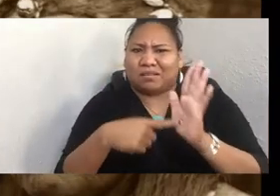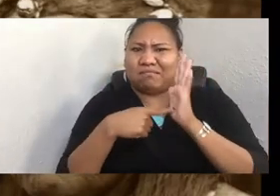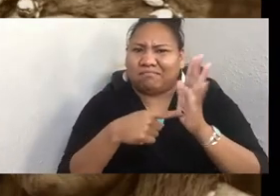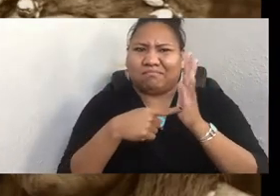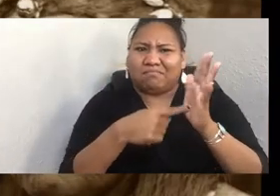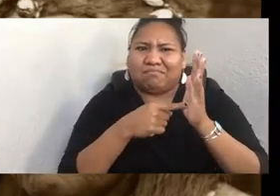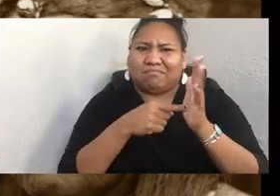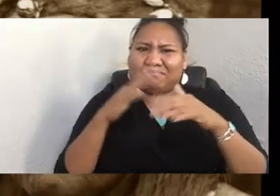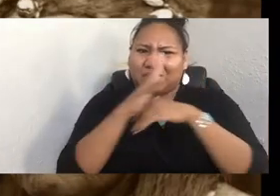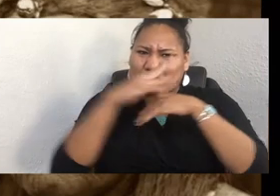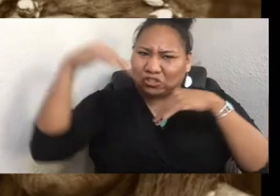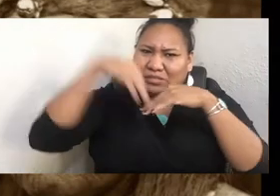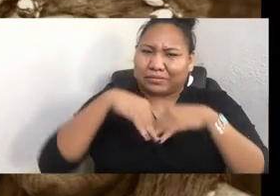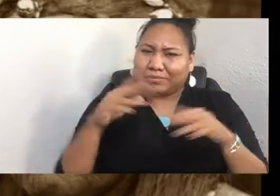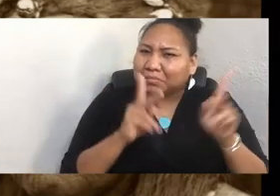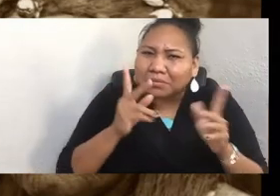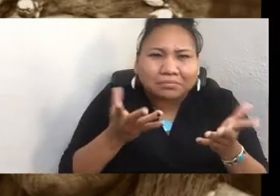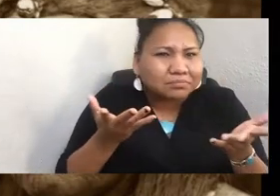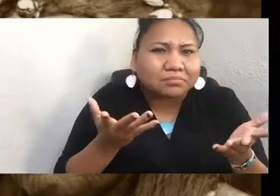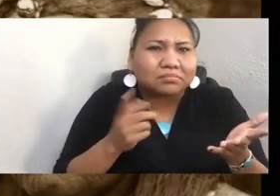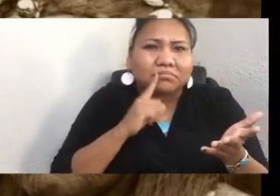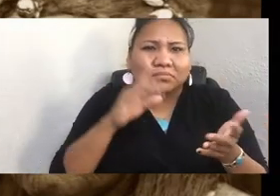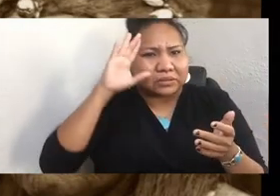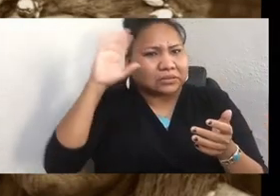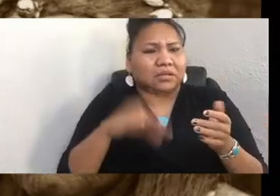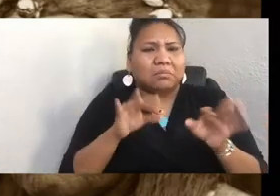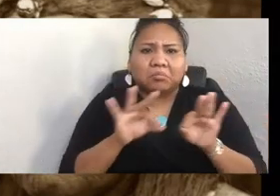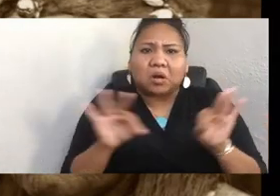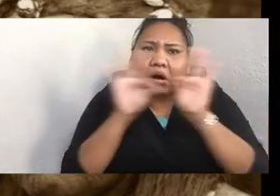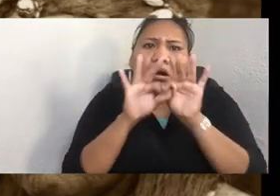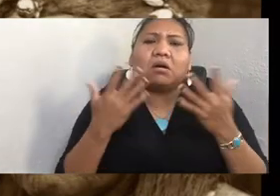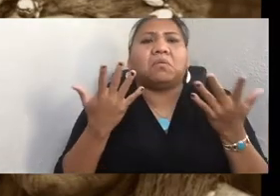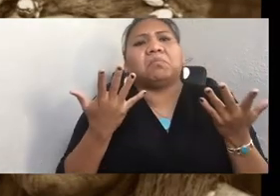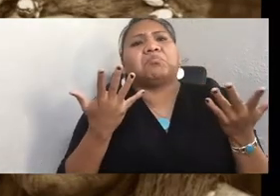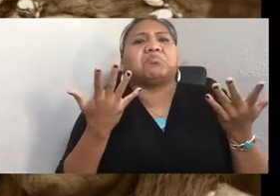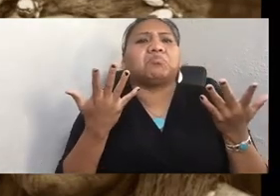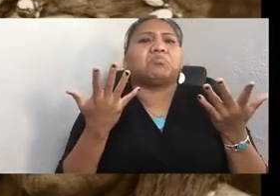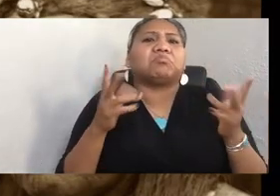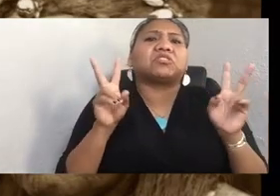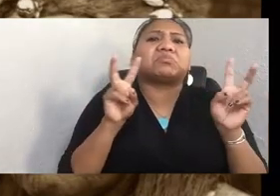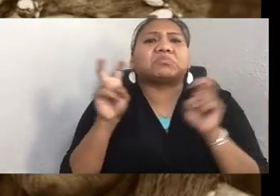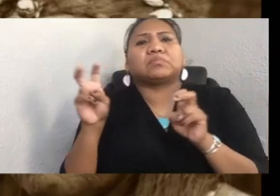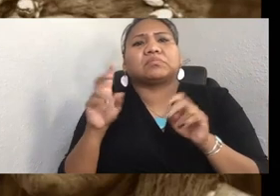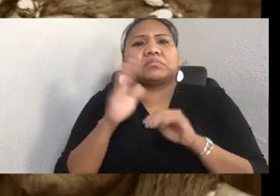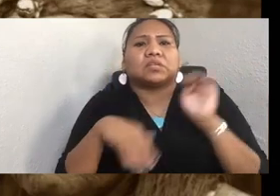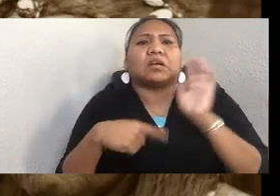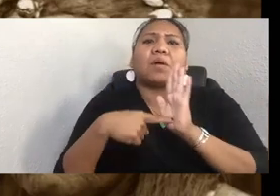are more important issues in Indian country than representation, or, I grew up with racist mascots,